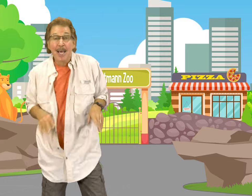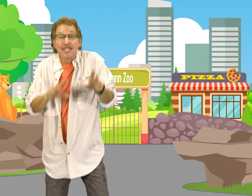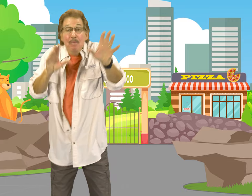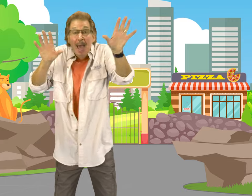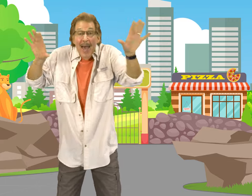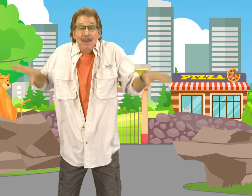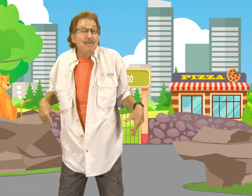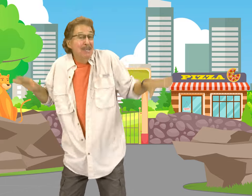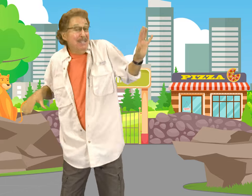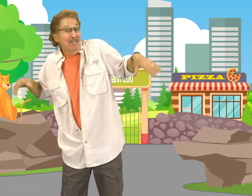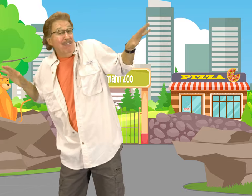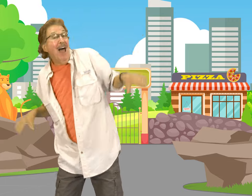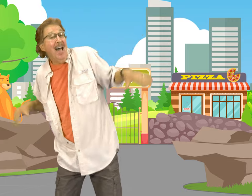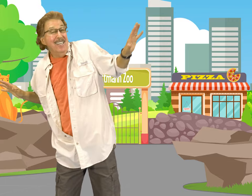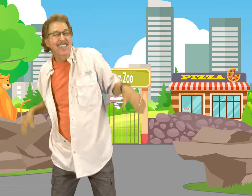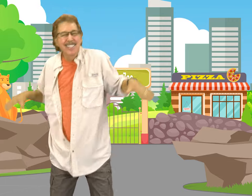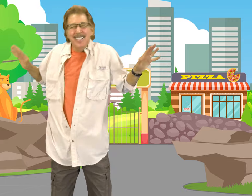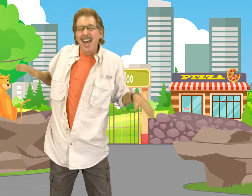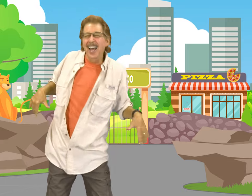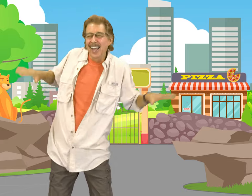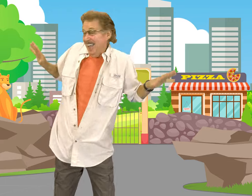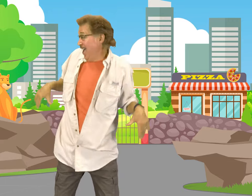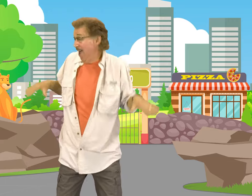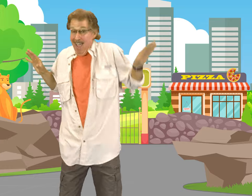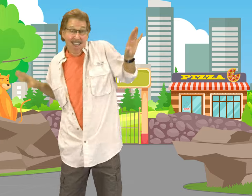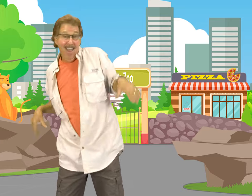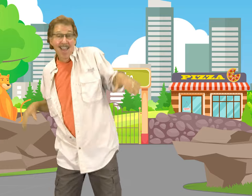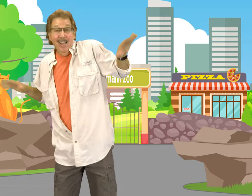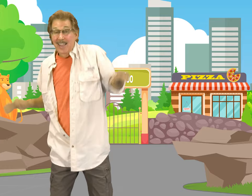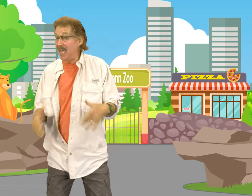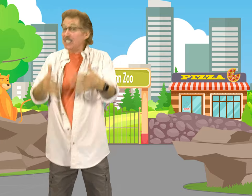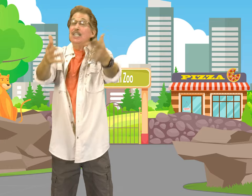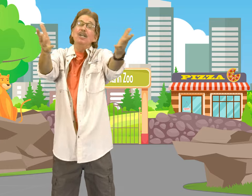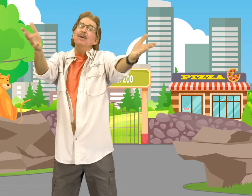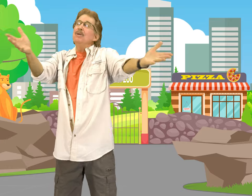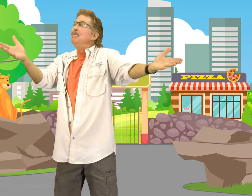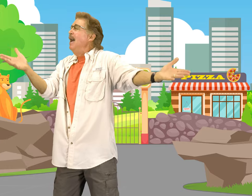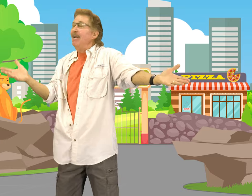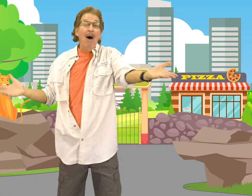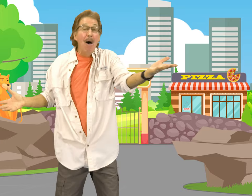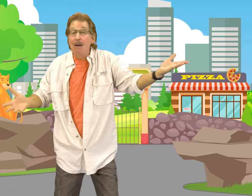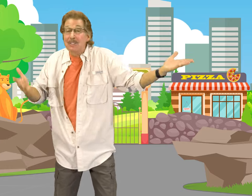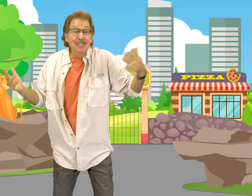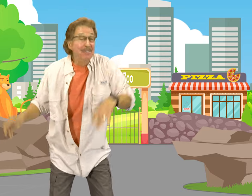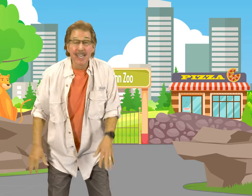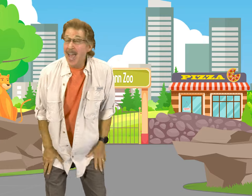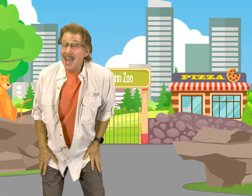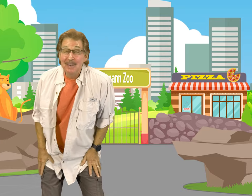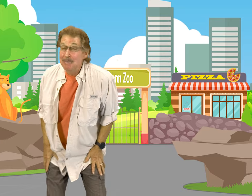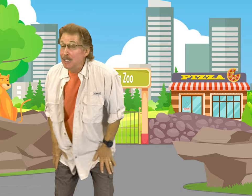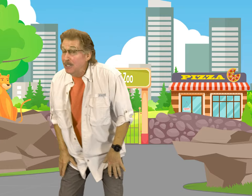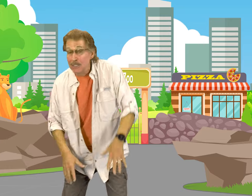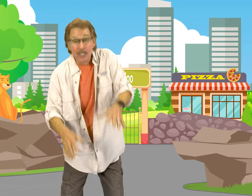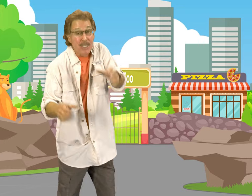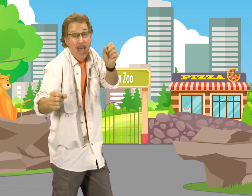Some animals fly in the sky Let's learn about all different animals